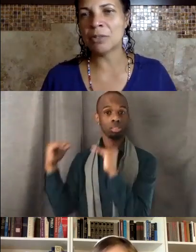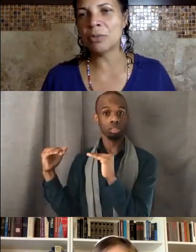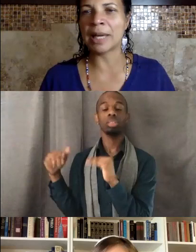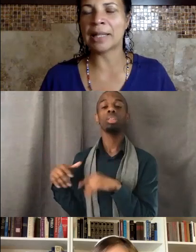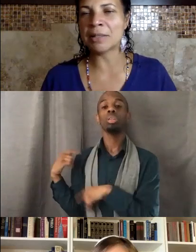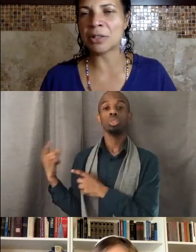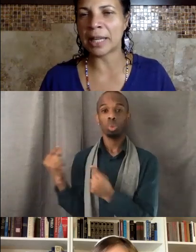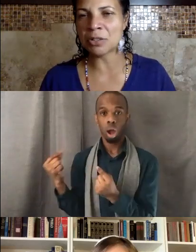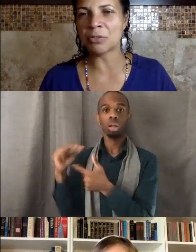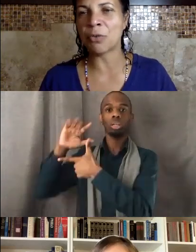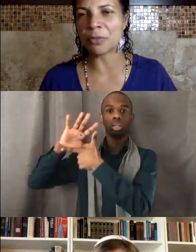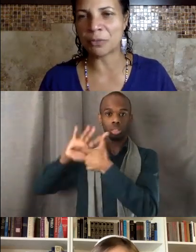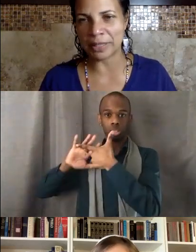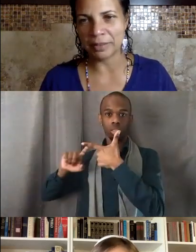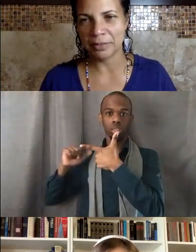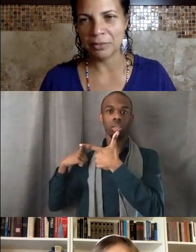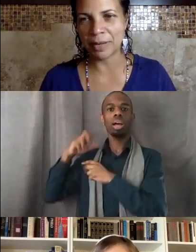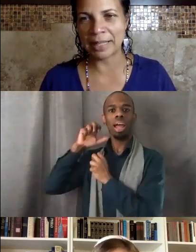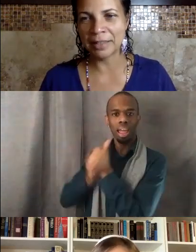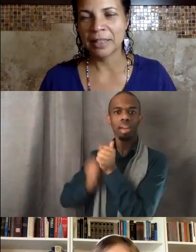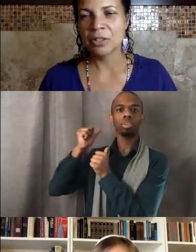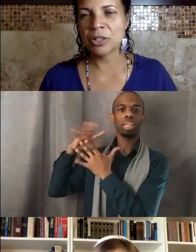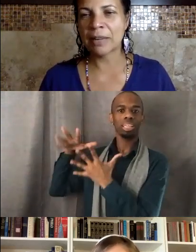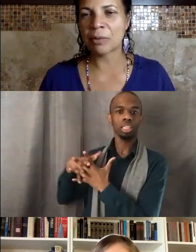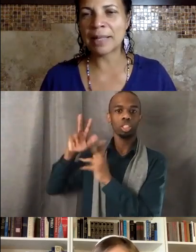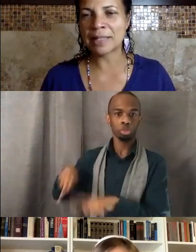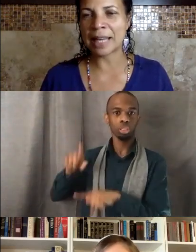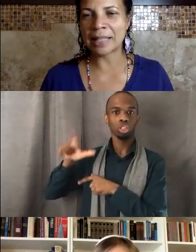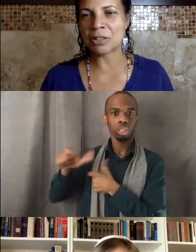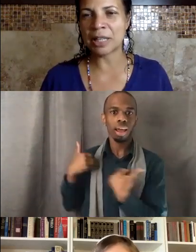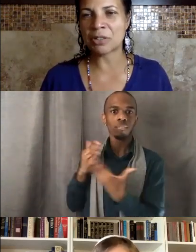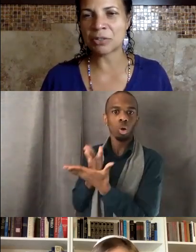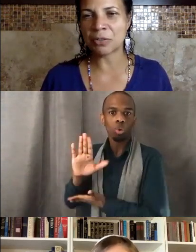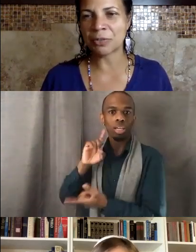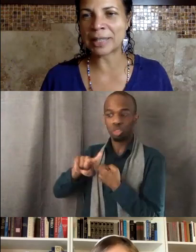to that education for free, right? Should have a right to that education for free,